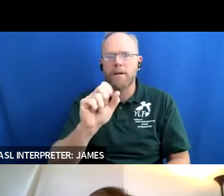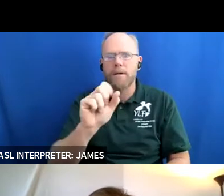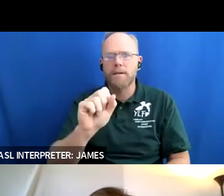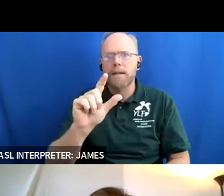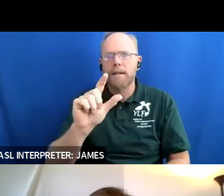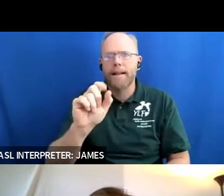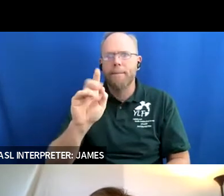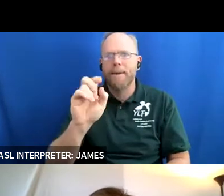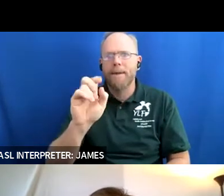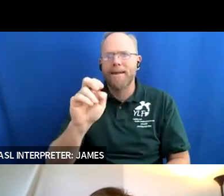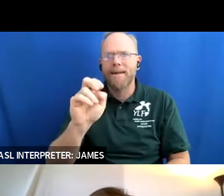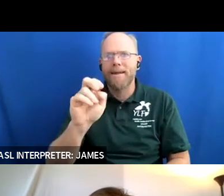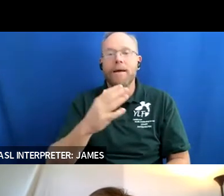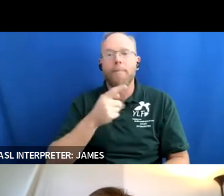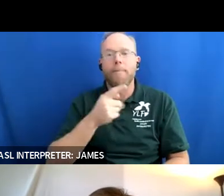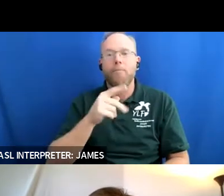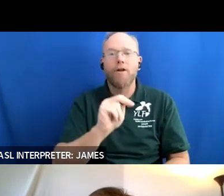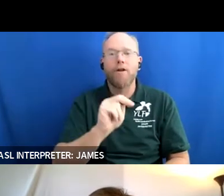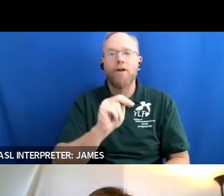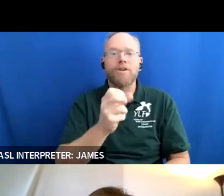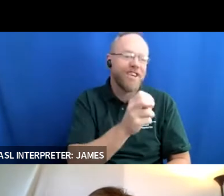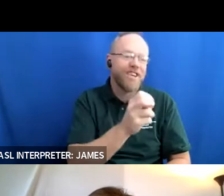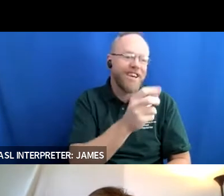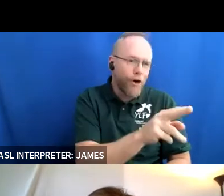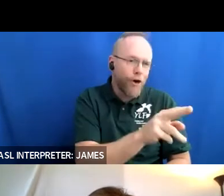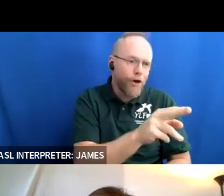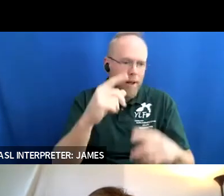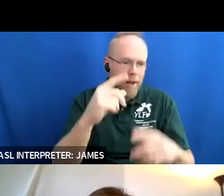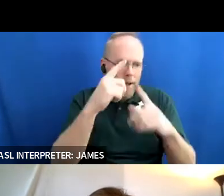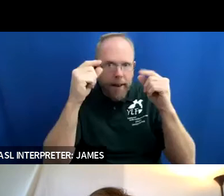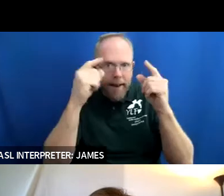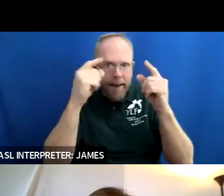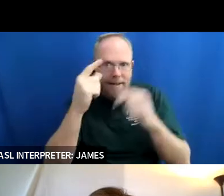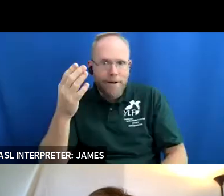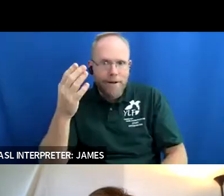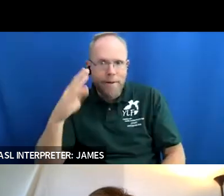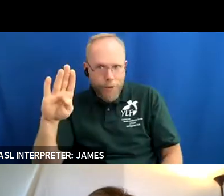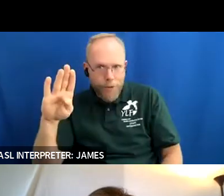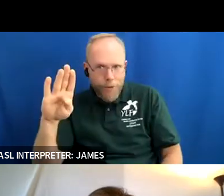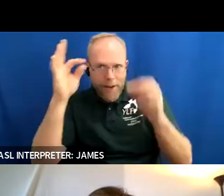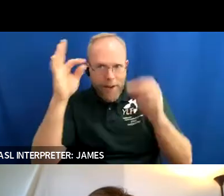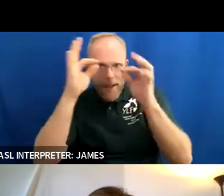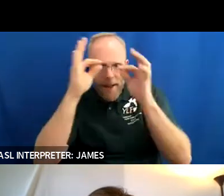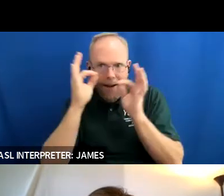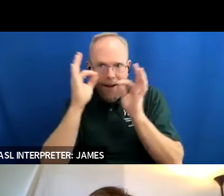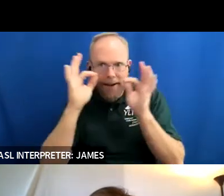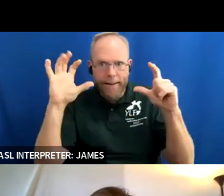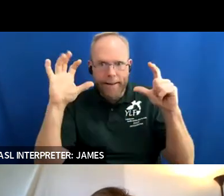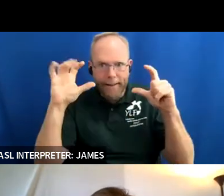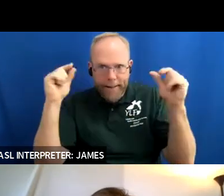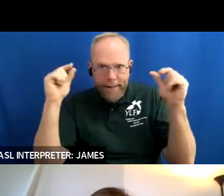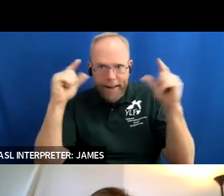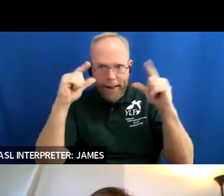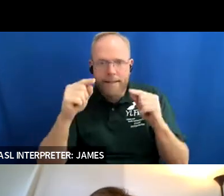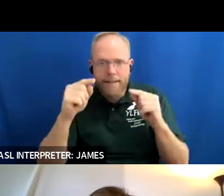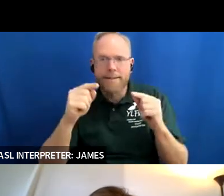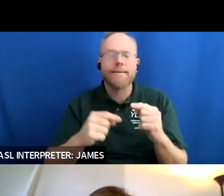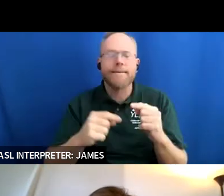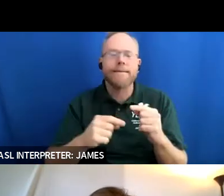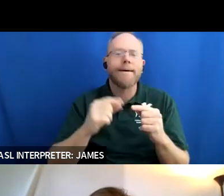um i have blue glasses i have shoulder length brown blondie hair uh my background